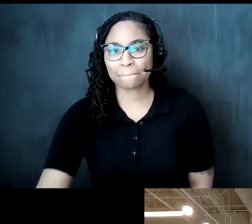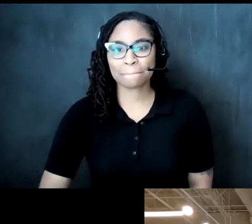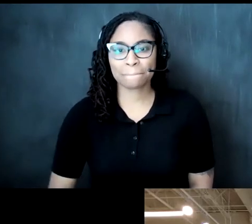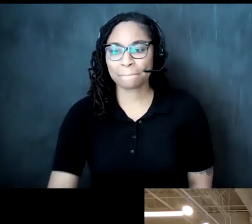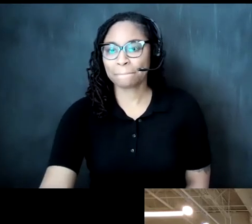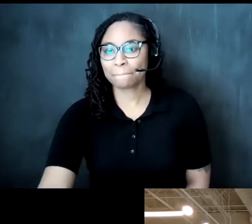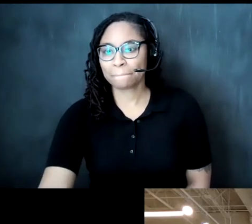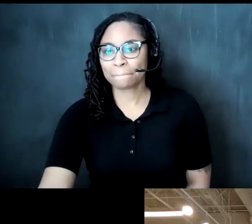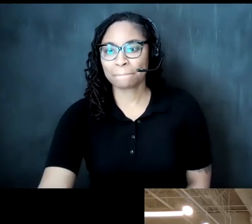hi everybody